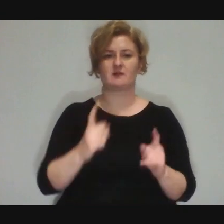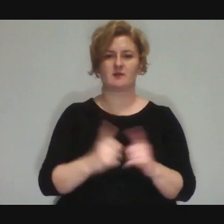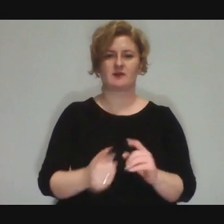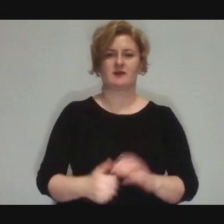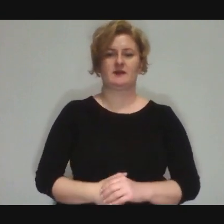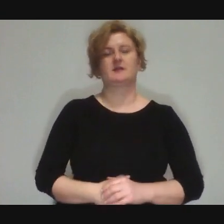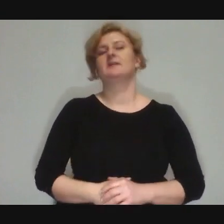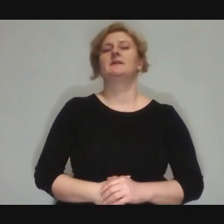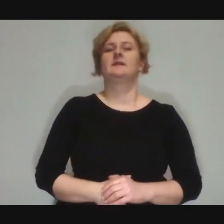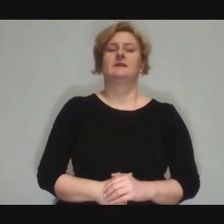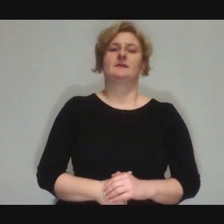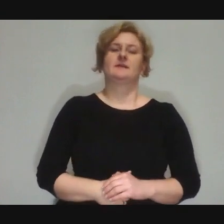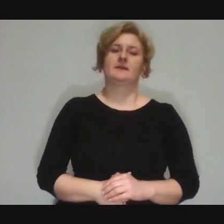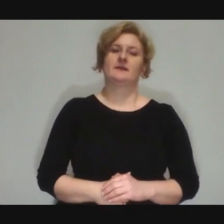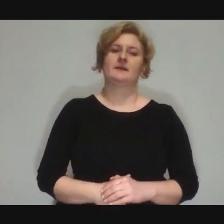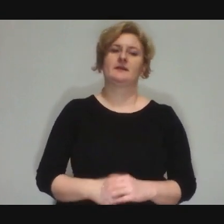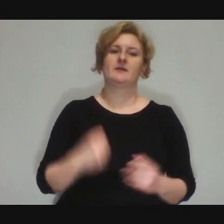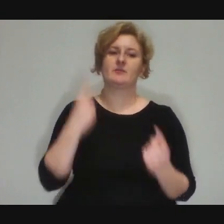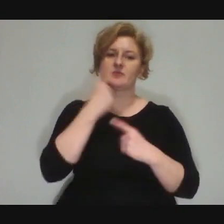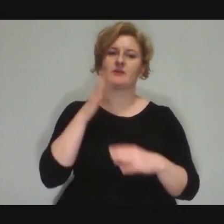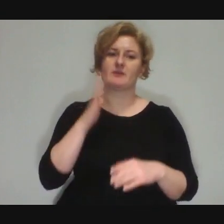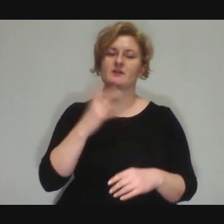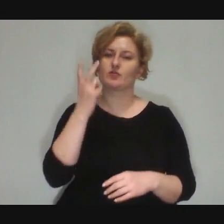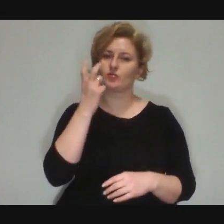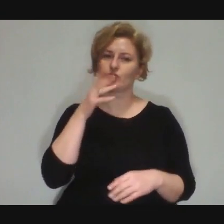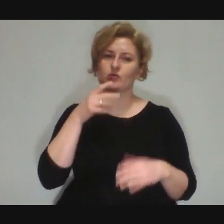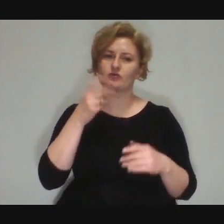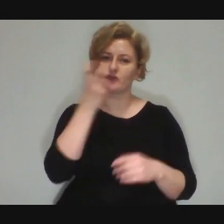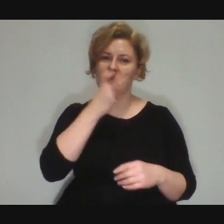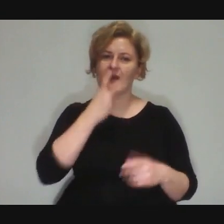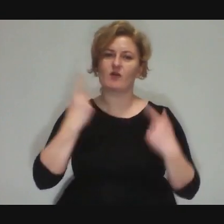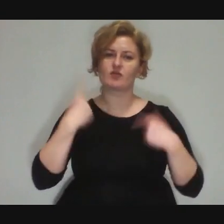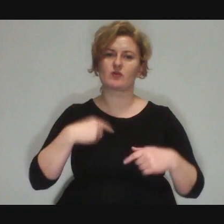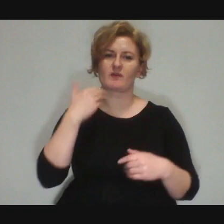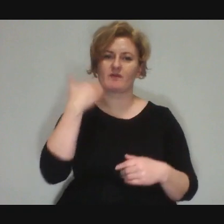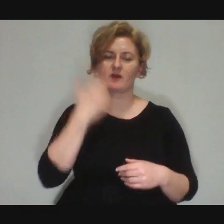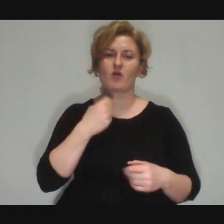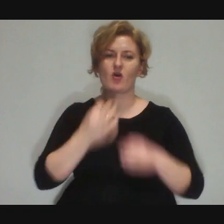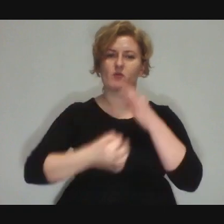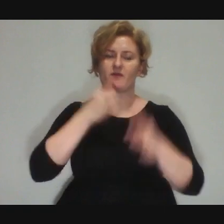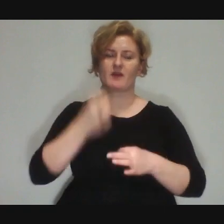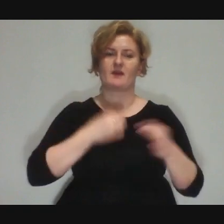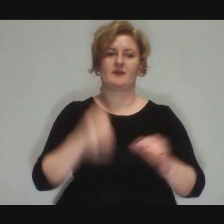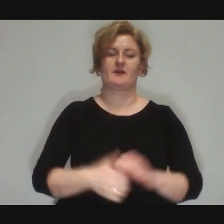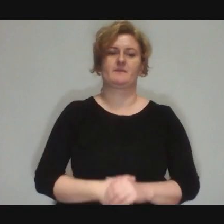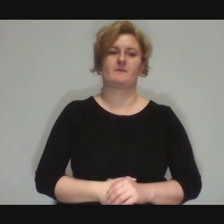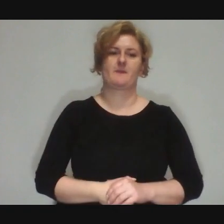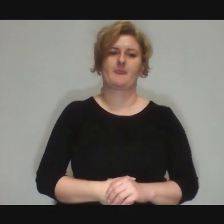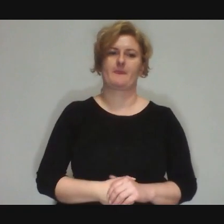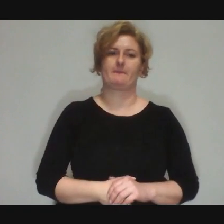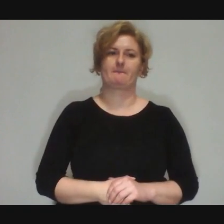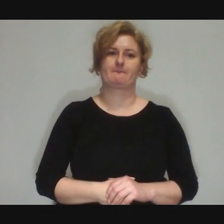I think they will be much more competent people, who will say a lot of clever things, much more competent than me